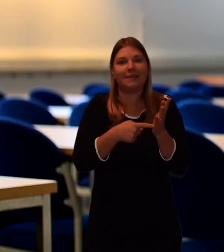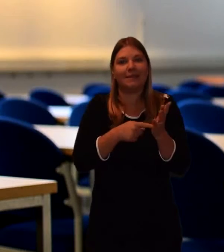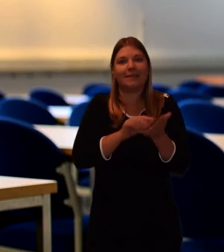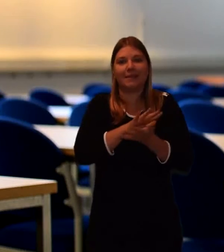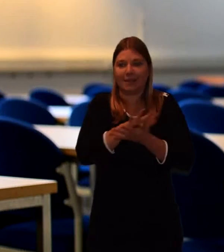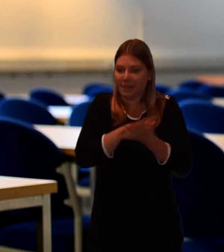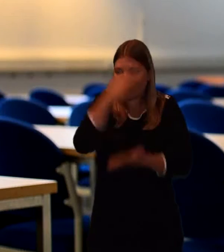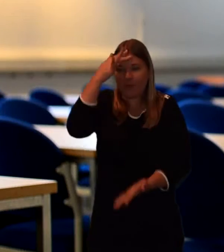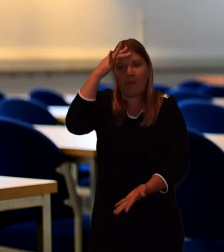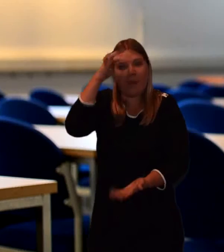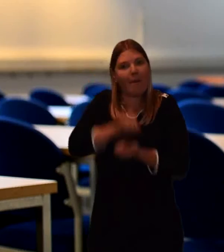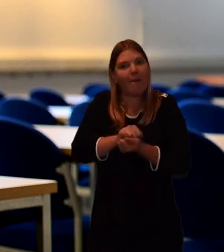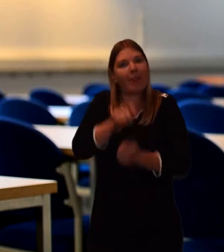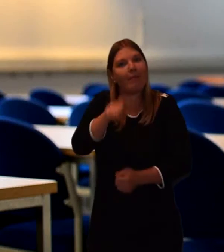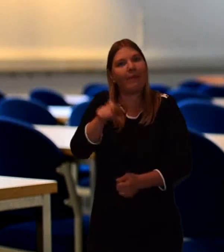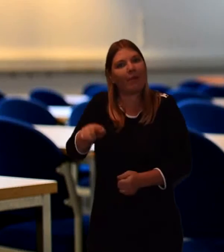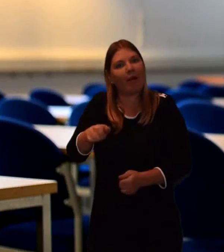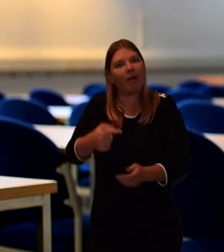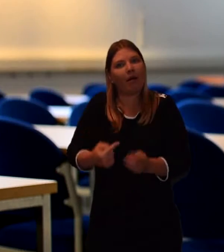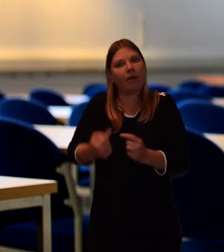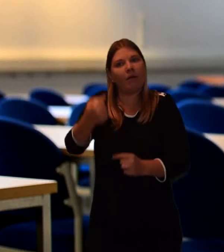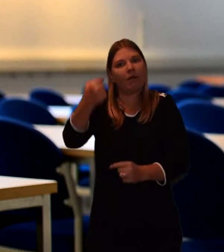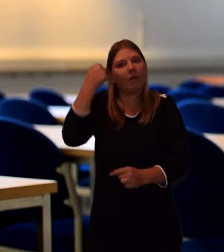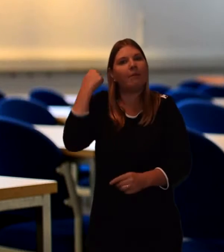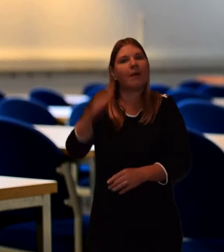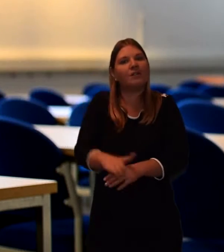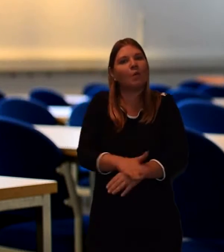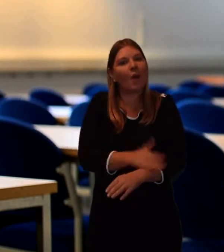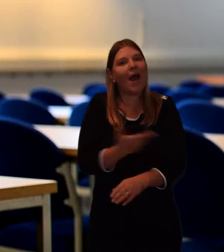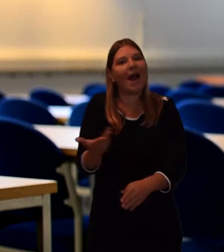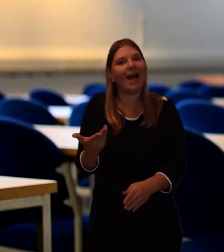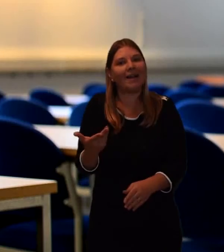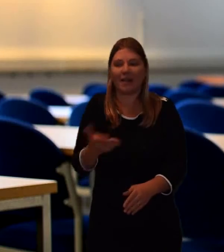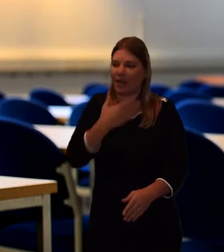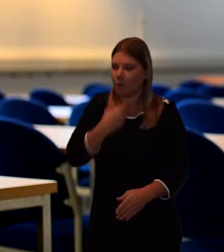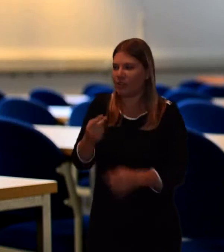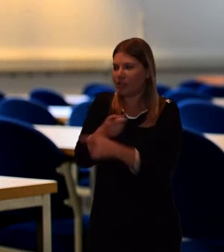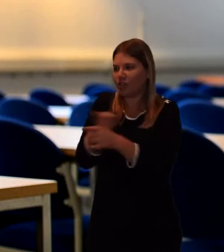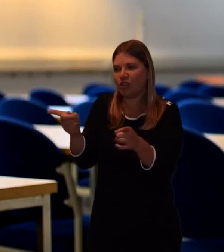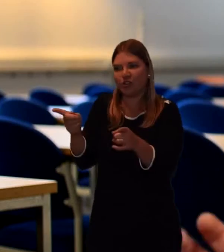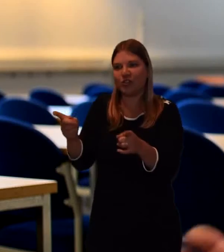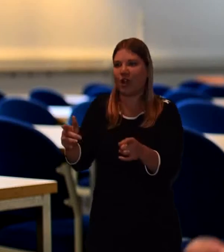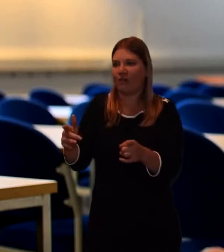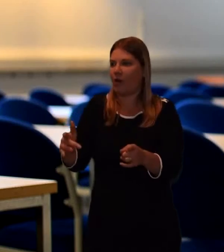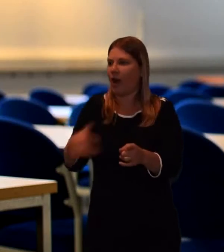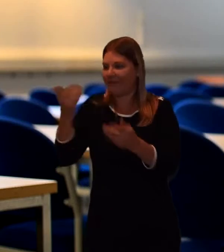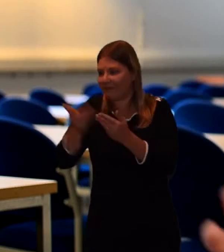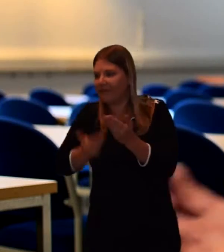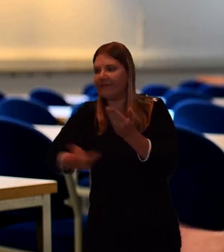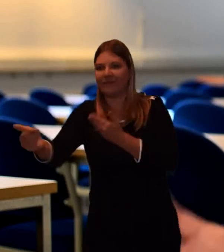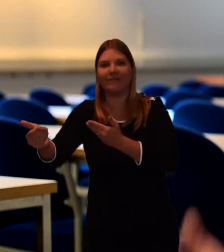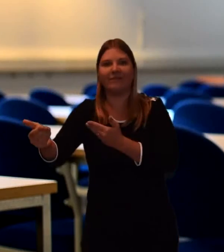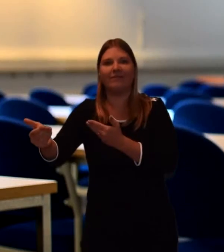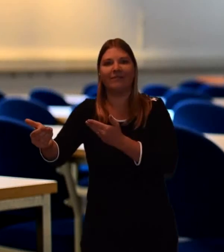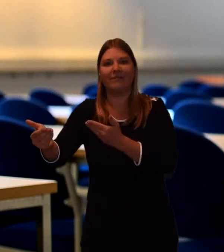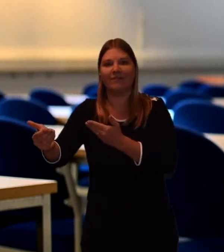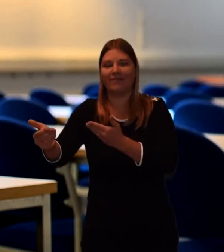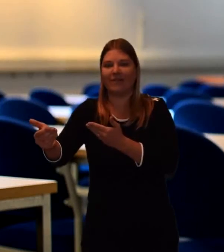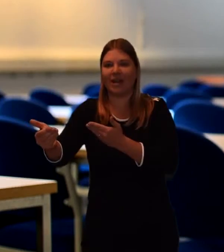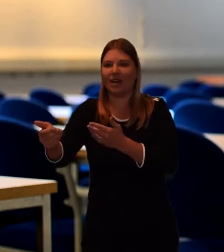And congregants will wish that person a long life. So in the face of death the as it we, as it were, affirm life.